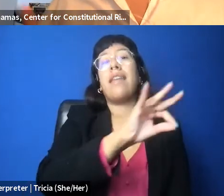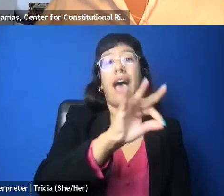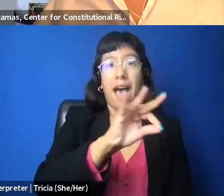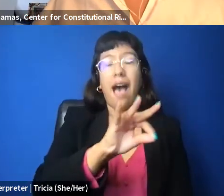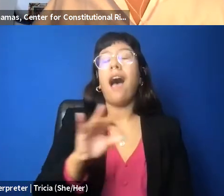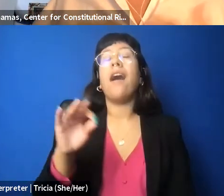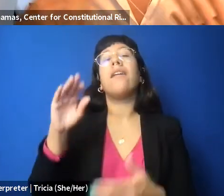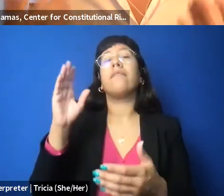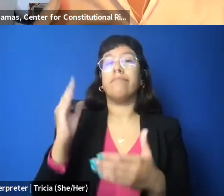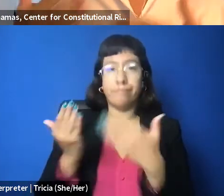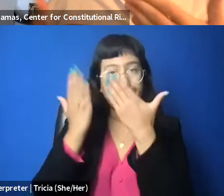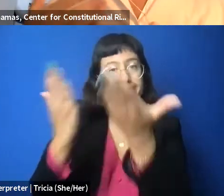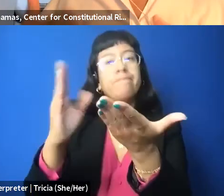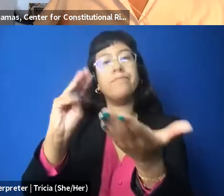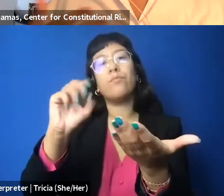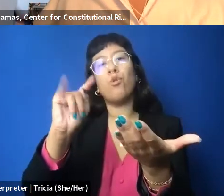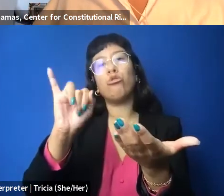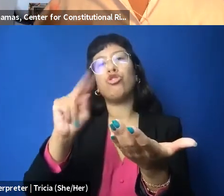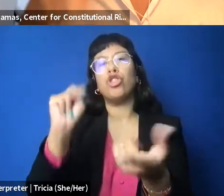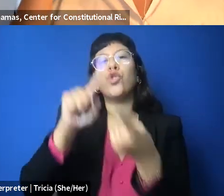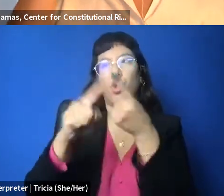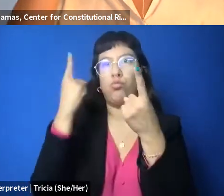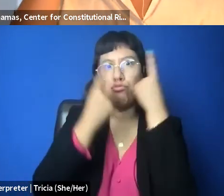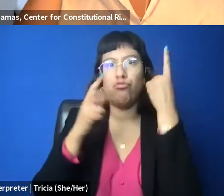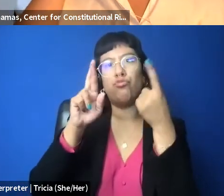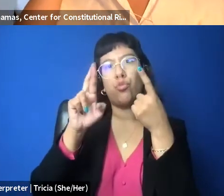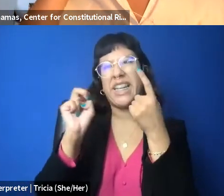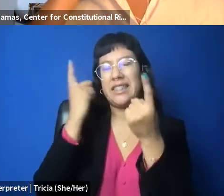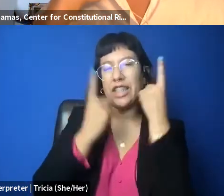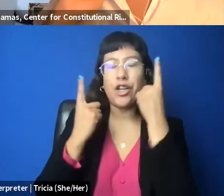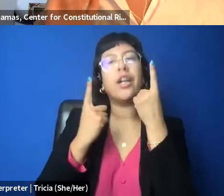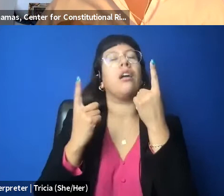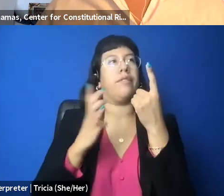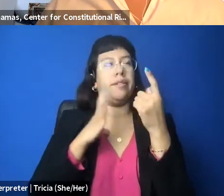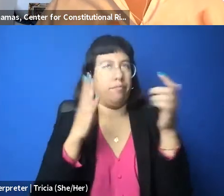and so we continue to move forward. We're pretty confident, but that doesn't take away